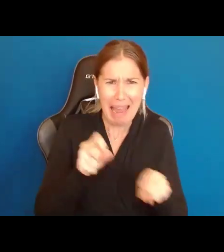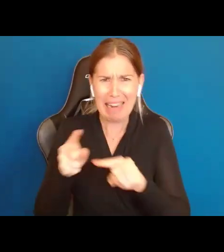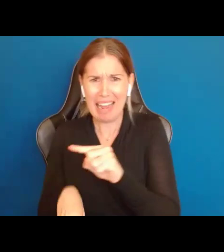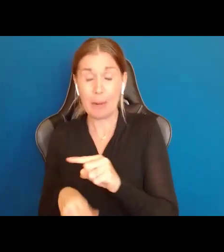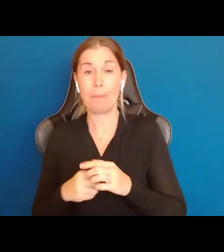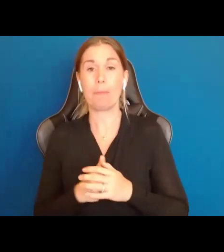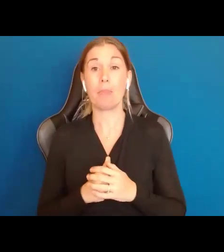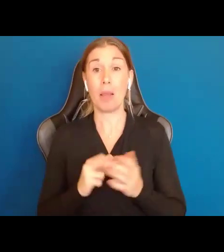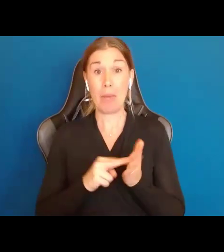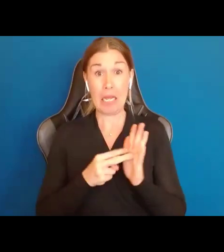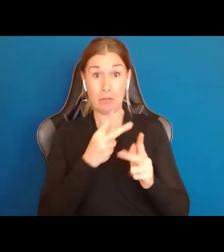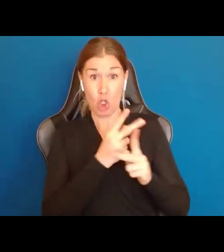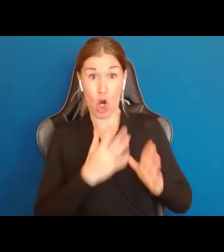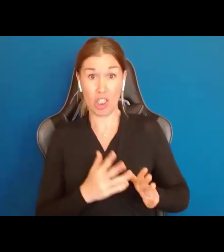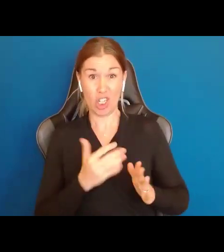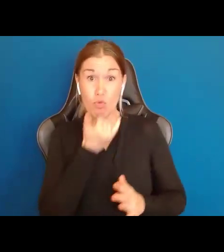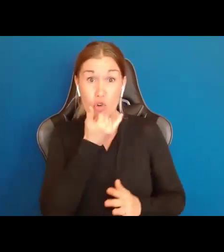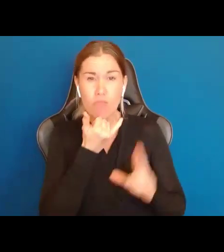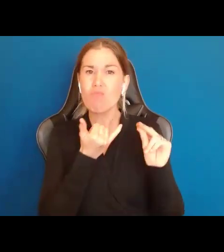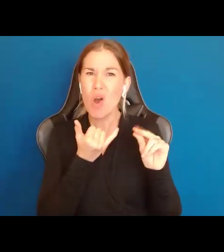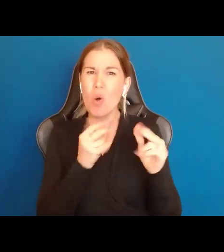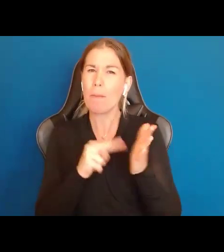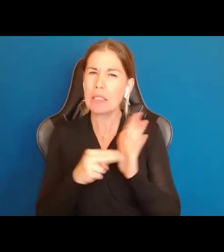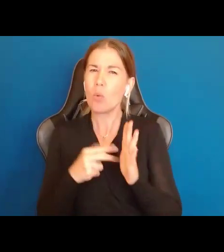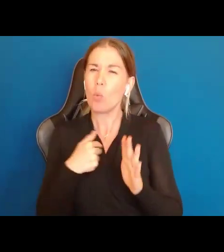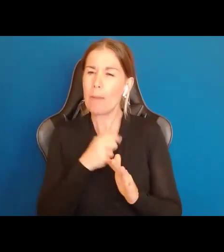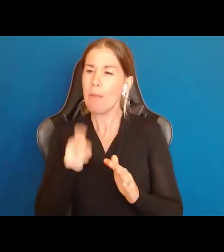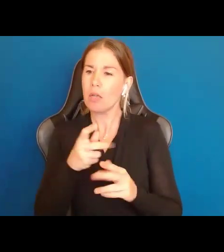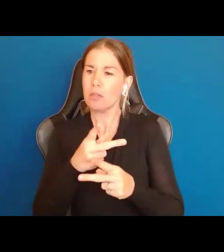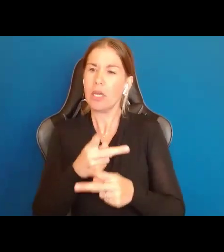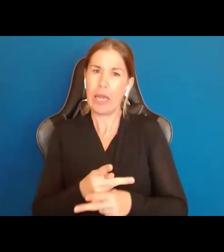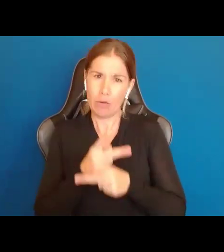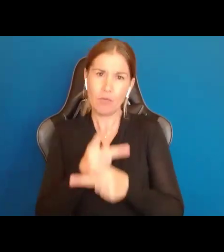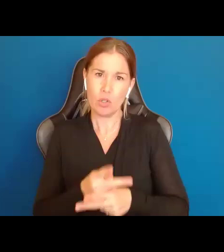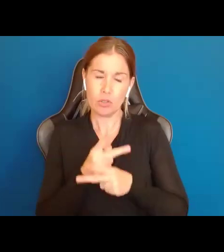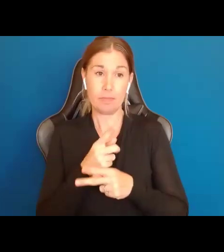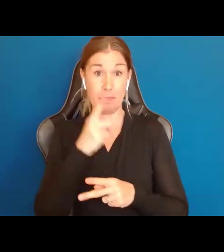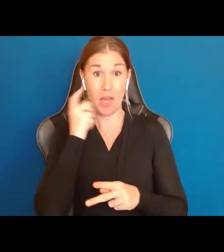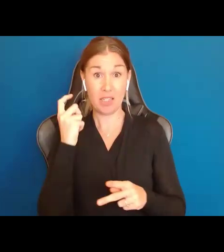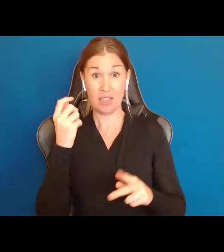is wrong? No. It means we have to be careful. Because when we take away rights that people don't